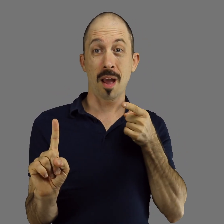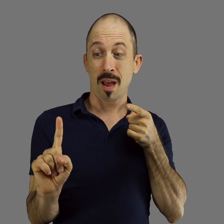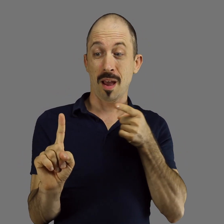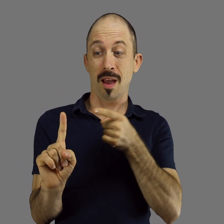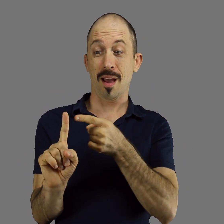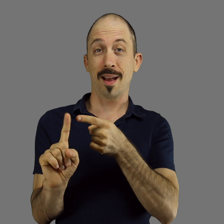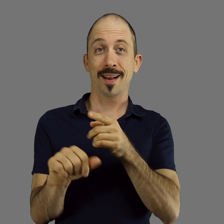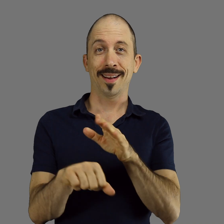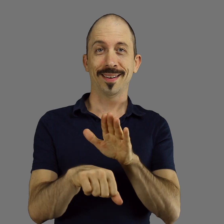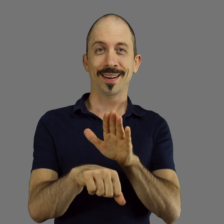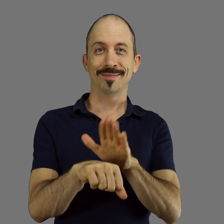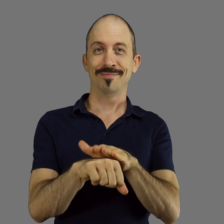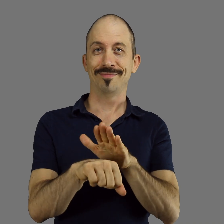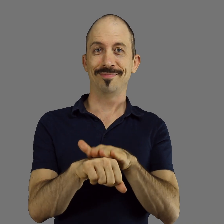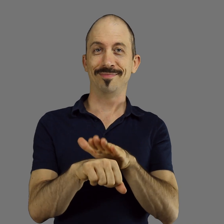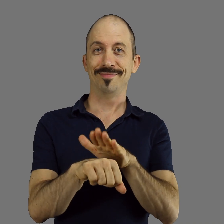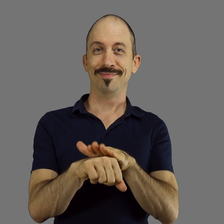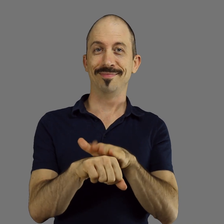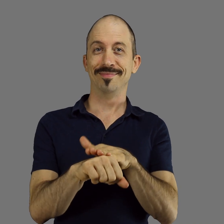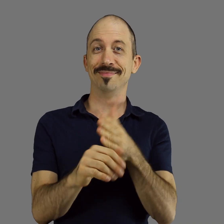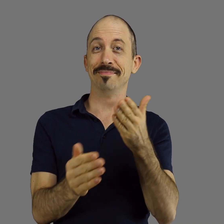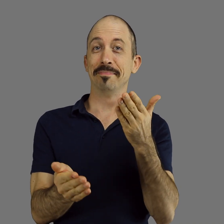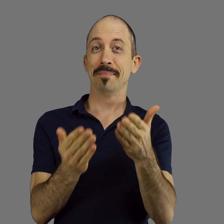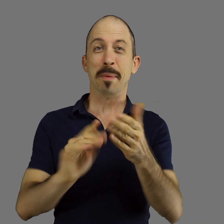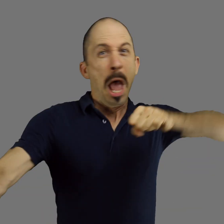But if you throw it at them, be warned...